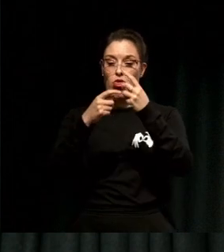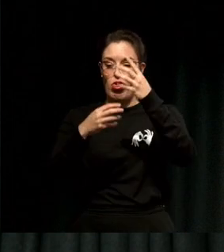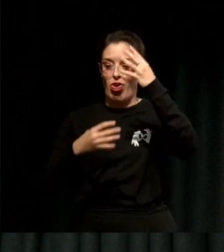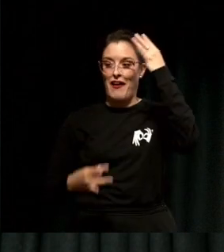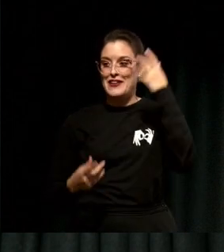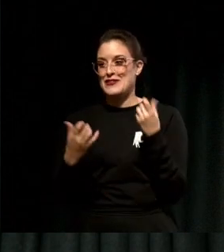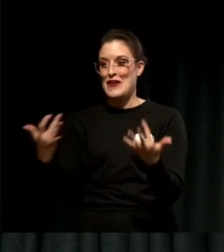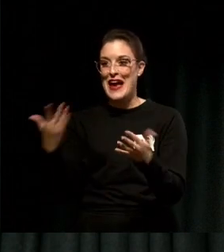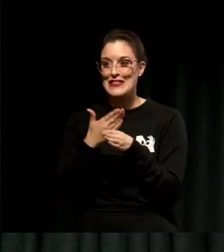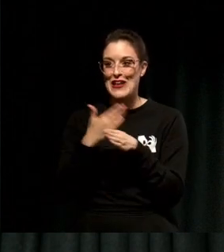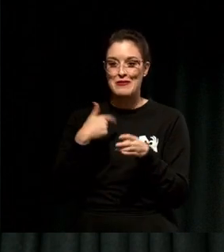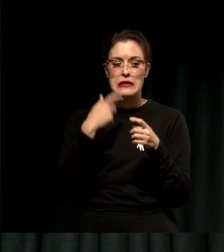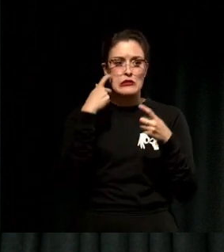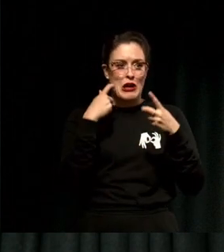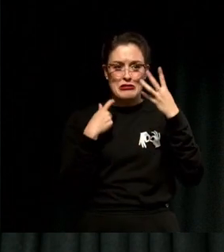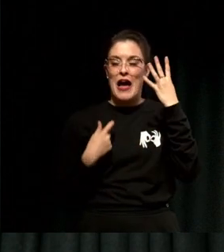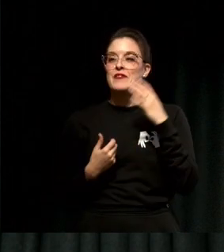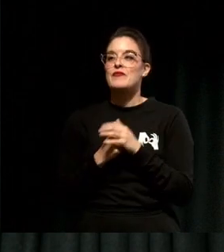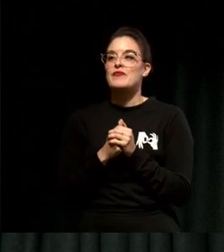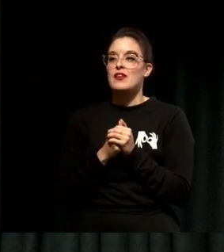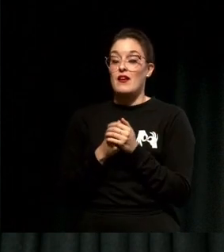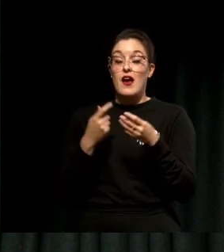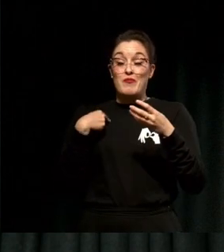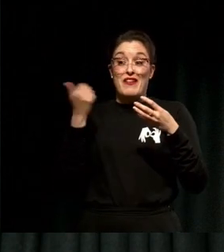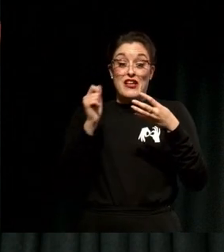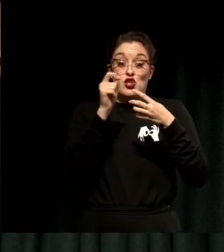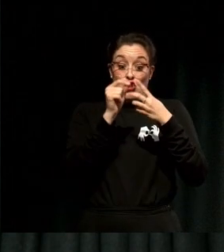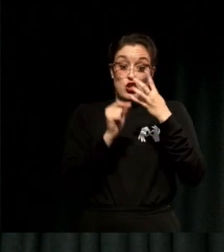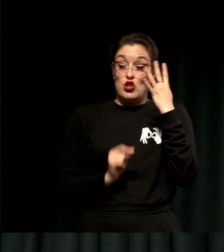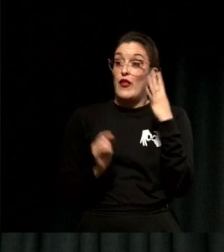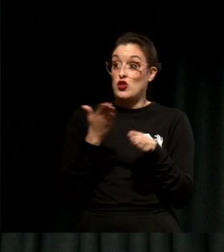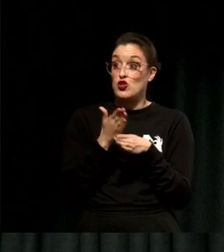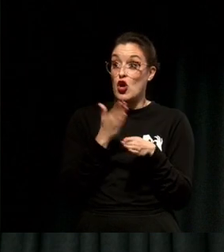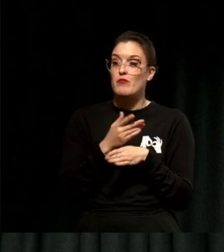In reality I've been all those things but they led me on a journey to becoming a founder